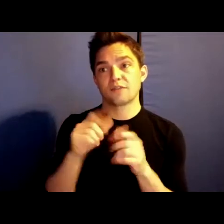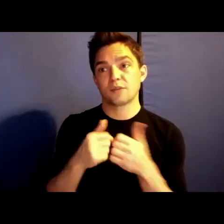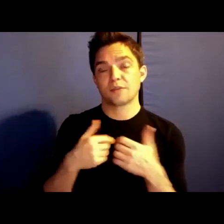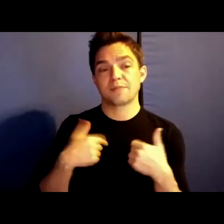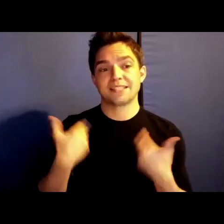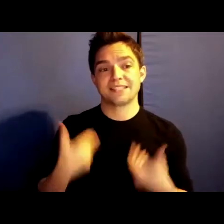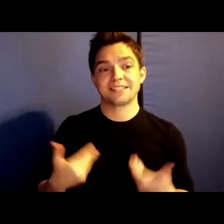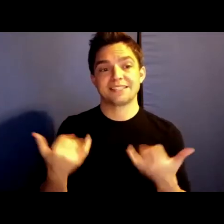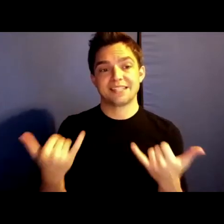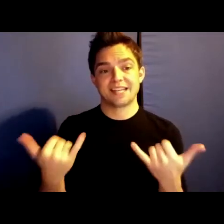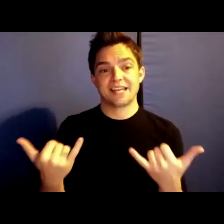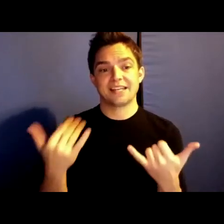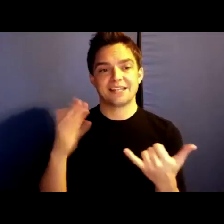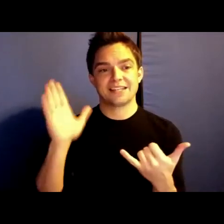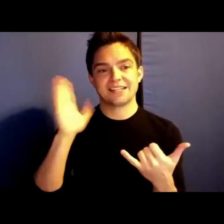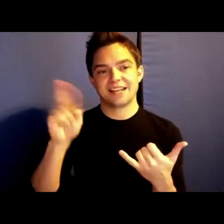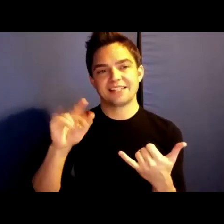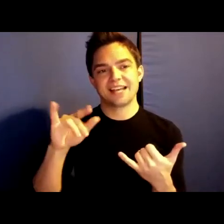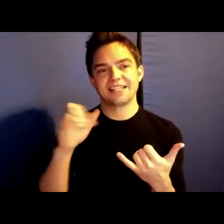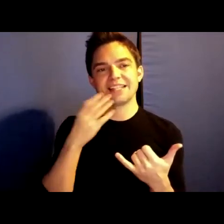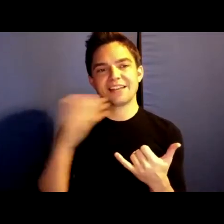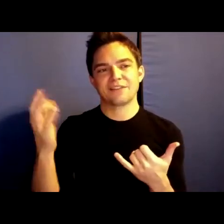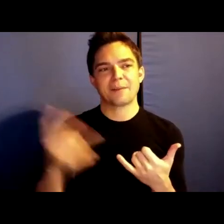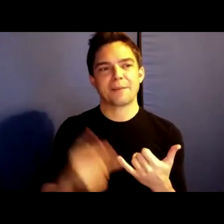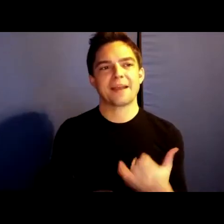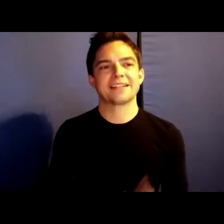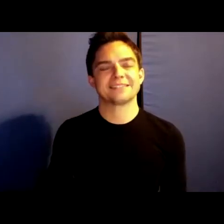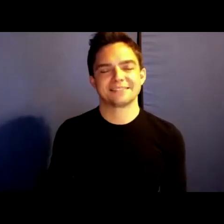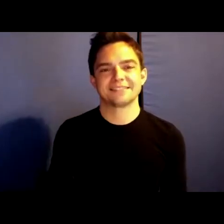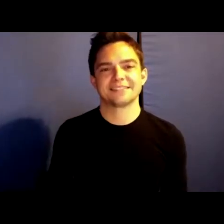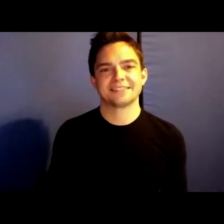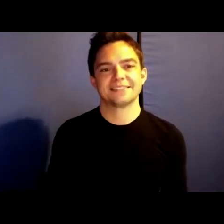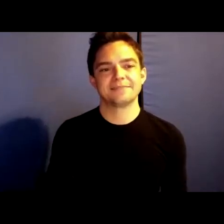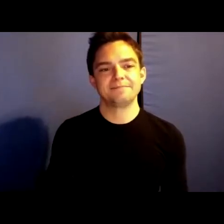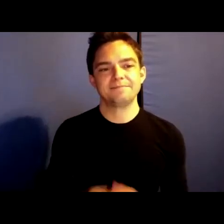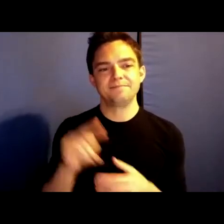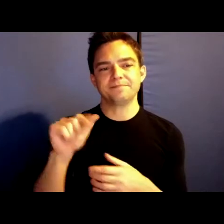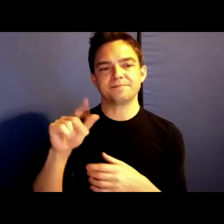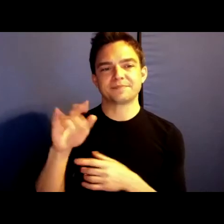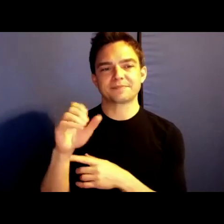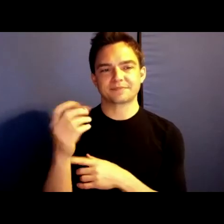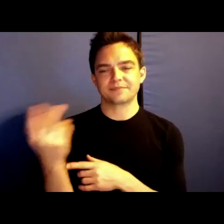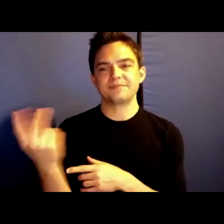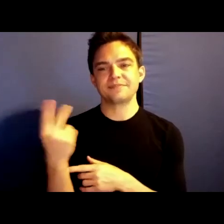Hi Natalie, thanks for coming back. Natalie and I have been having a lot of conversations